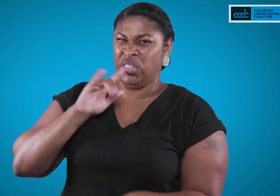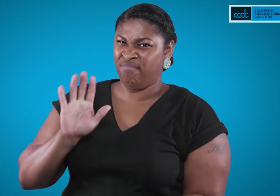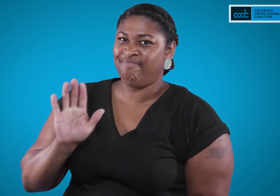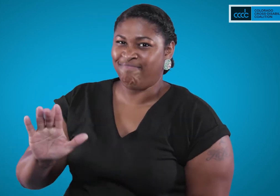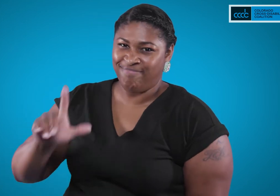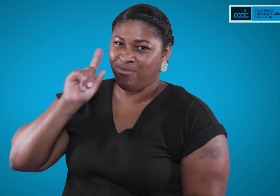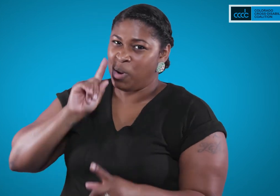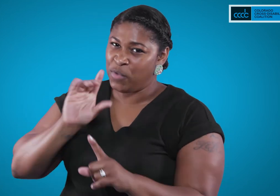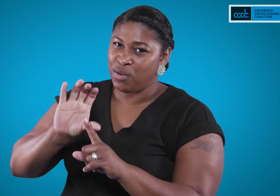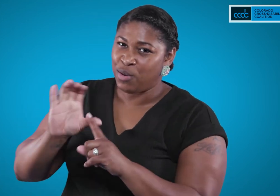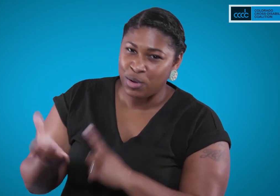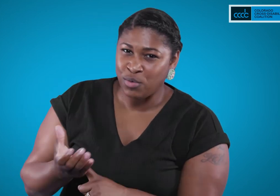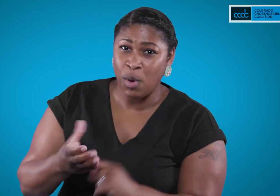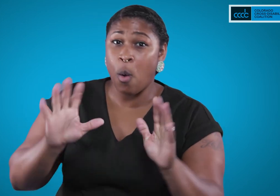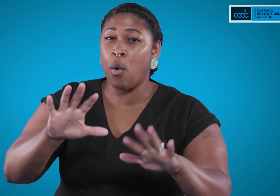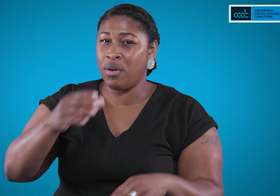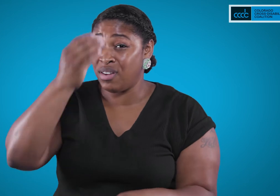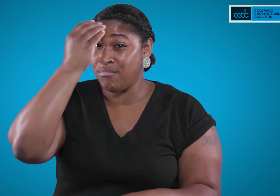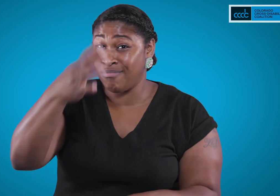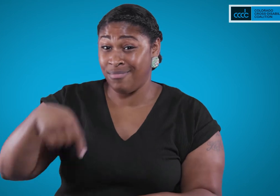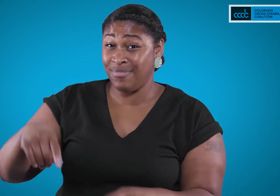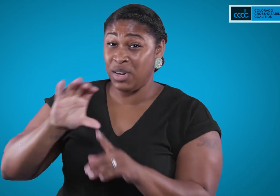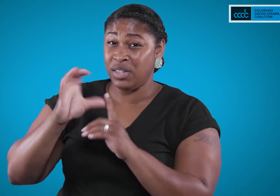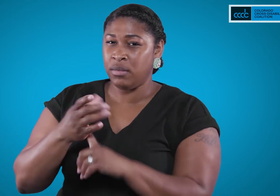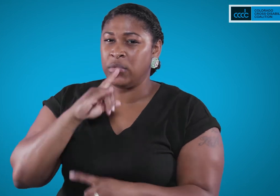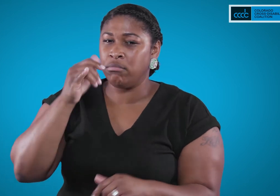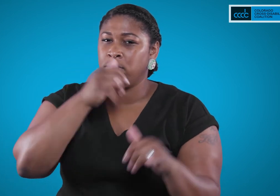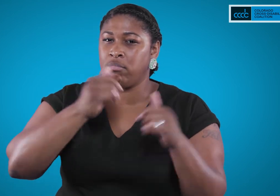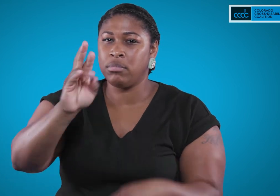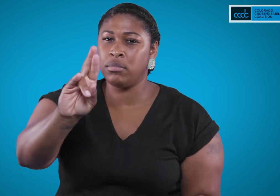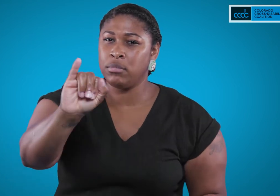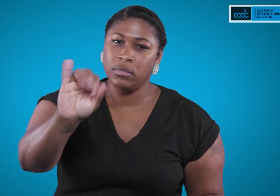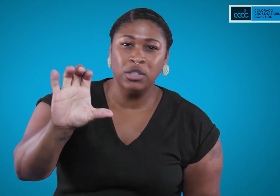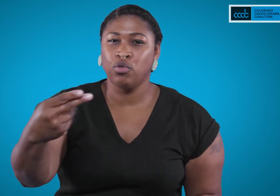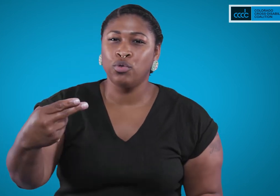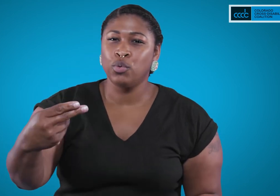Deaf is to be a part of the Deaf culture, and let me tell you, this culture is rich!